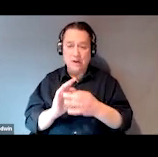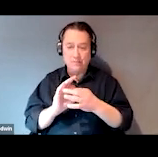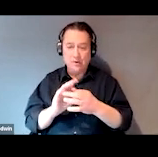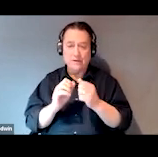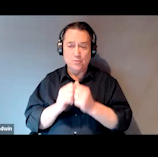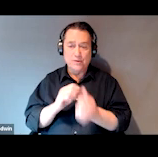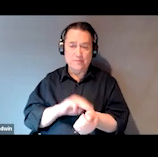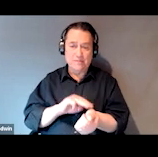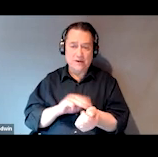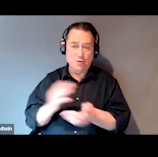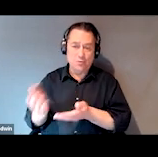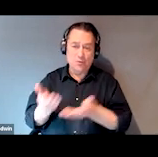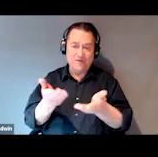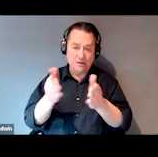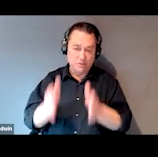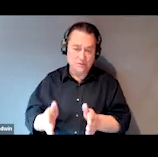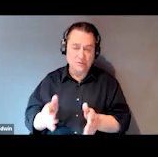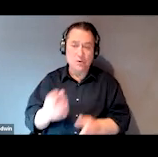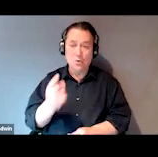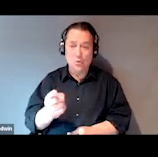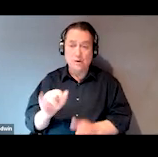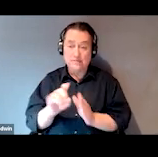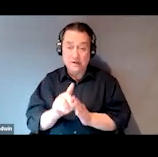One of our identified SOAR critical components is obtaining